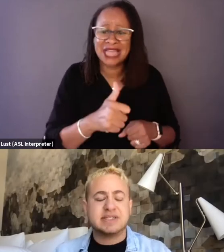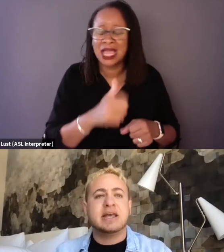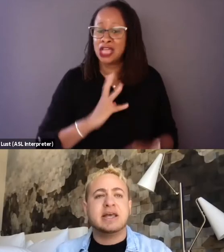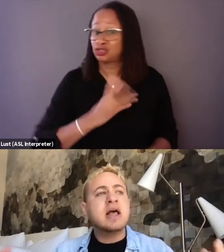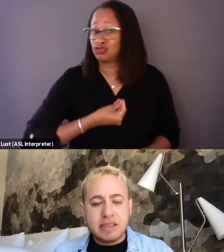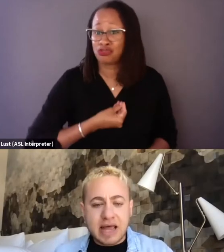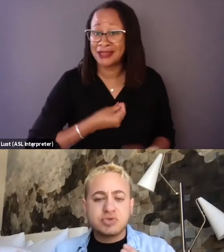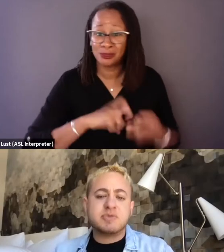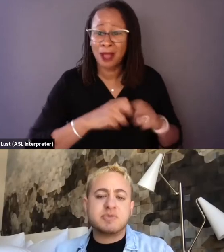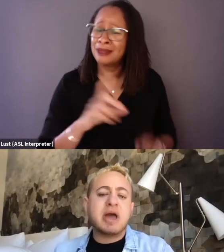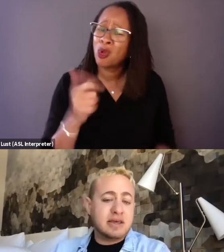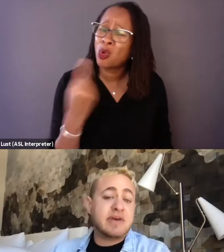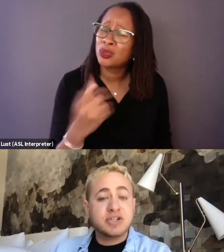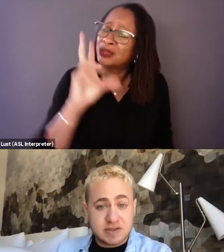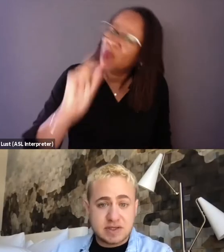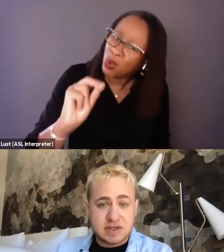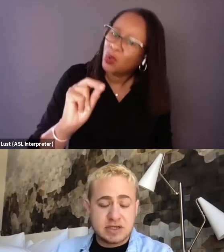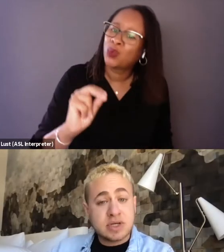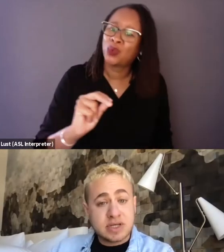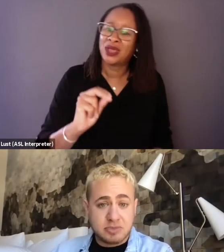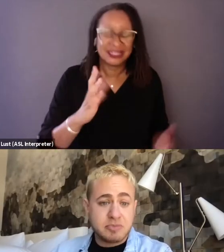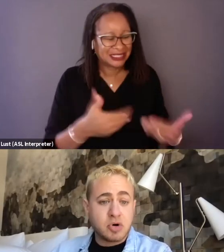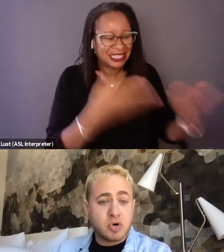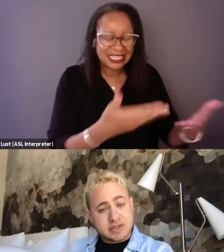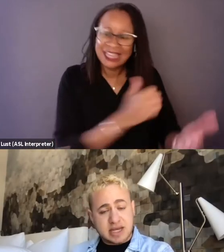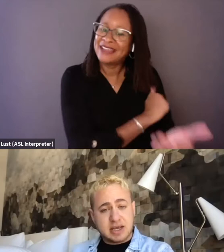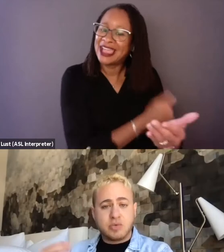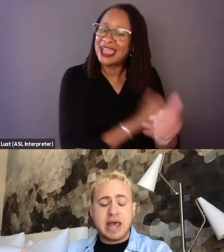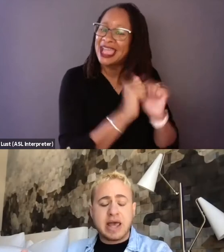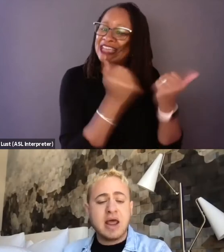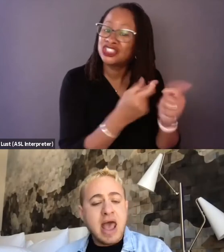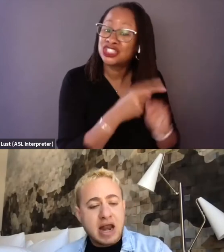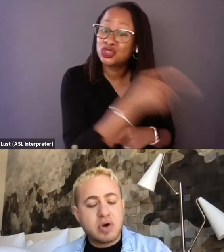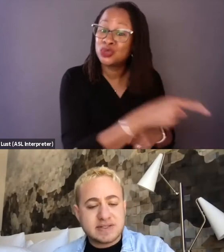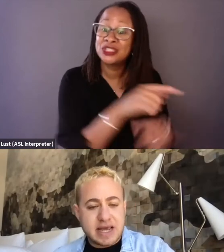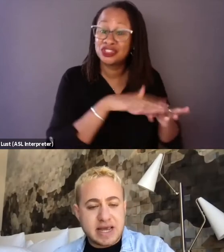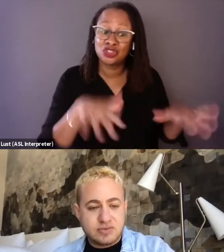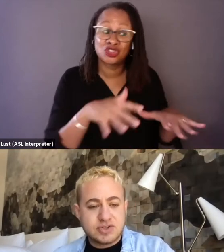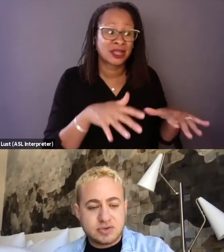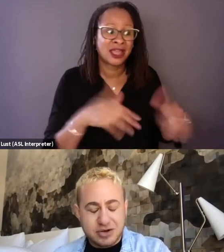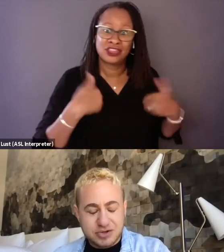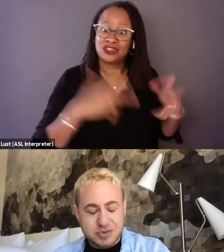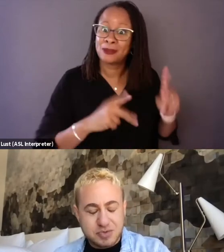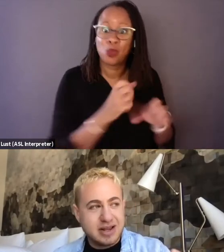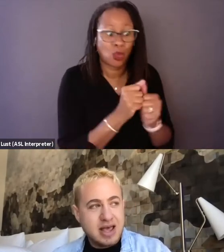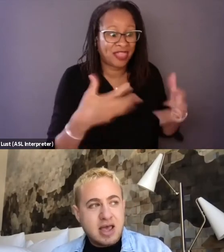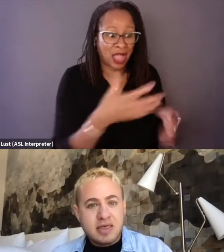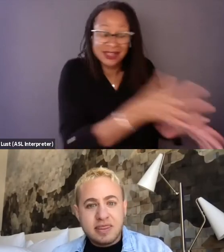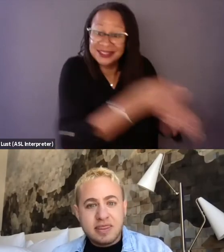it's like, let's respect and give agency to these young people without taking it away. And I wanna say to Michael's point,